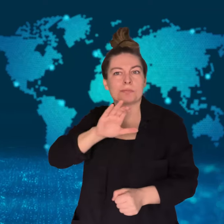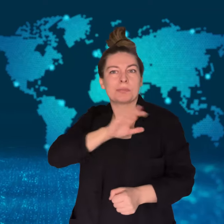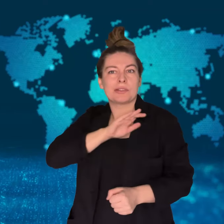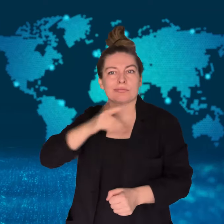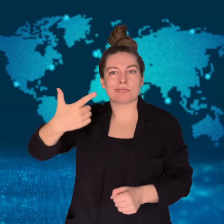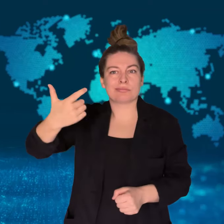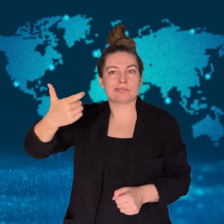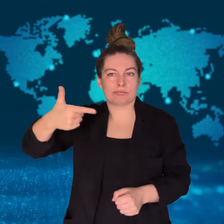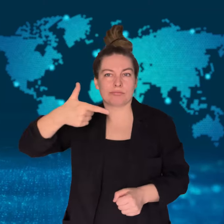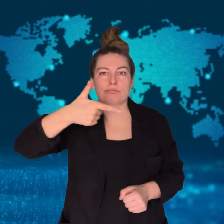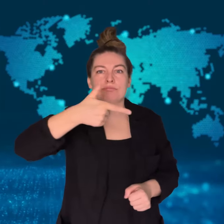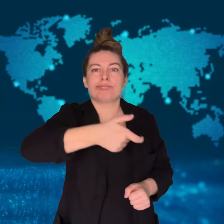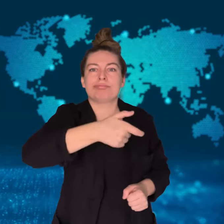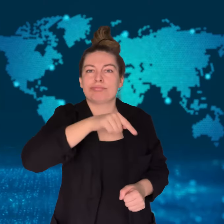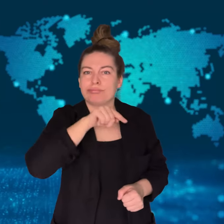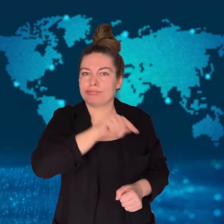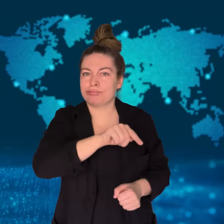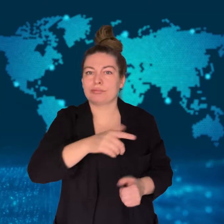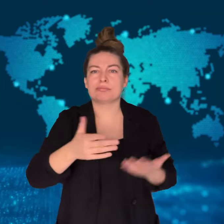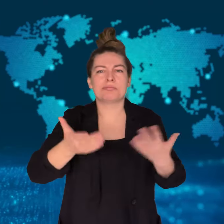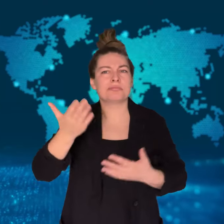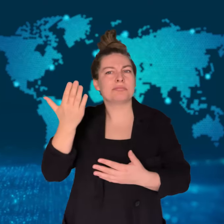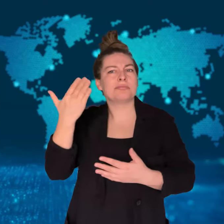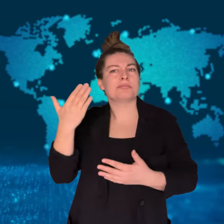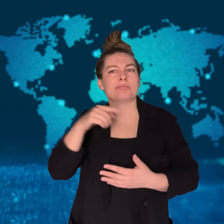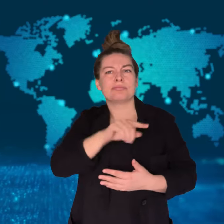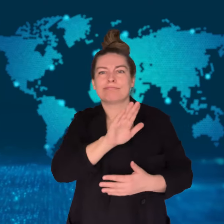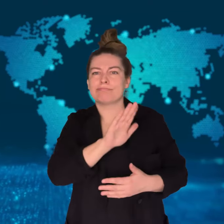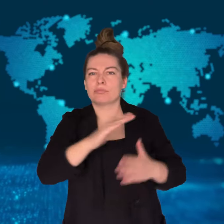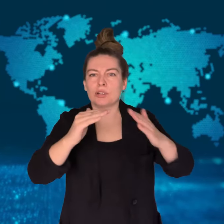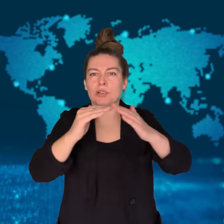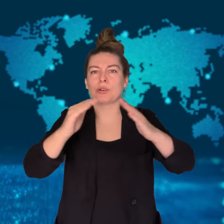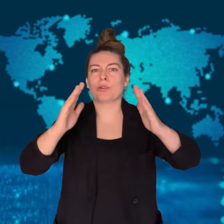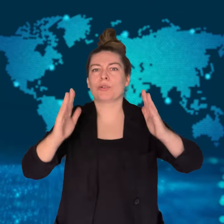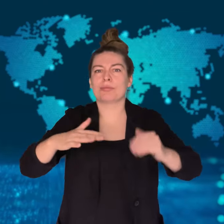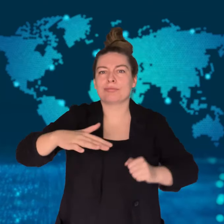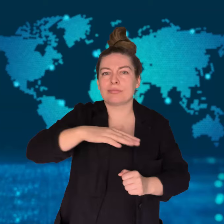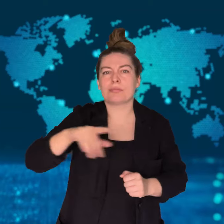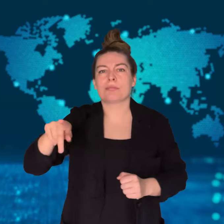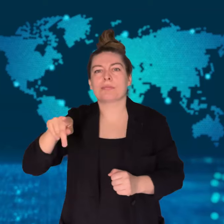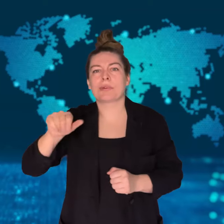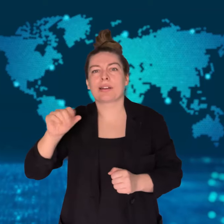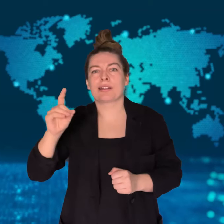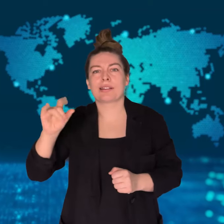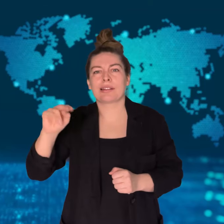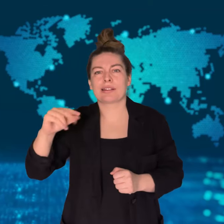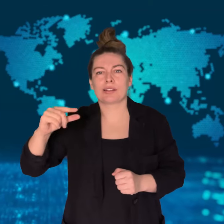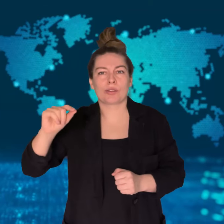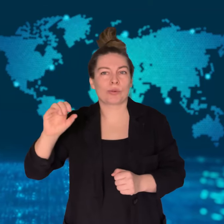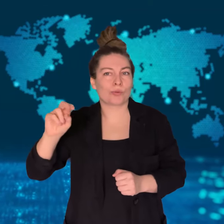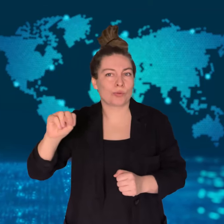a police-issue pistol in Baird's Paddington home in Sydney on February 19th.